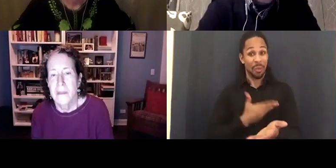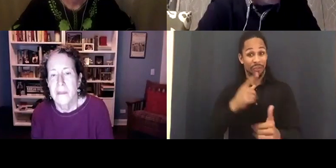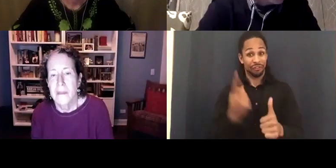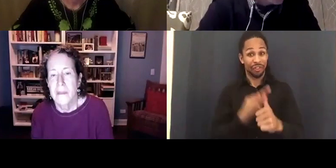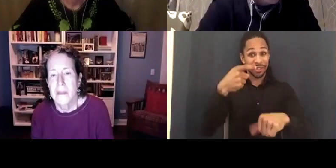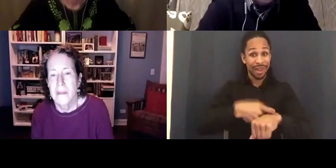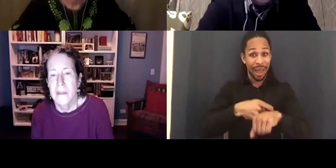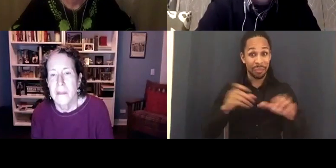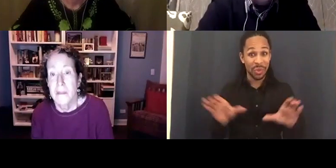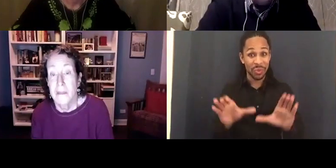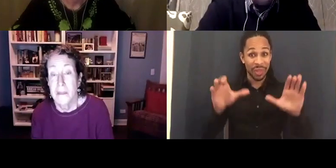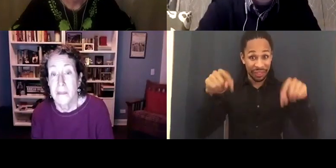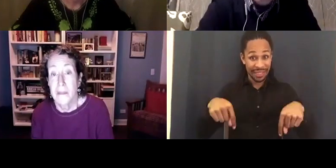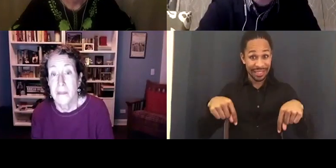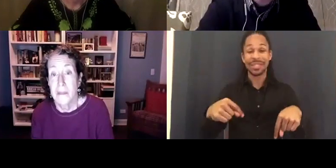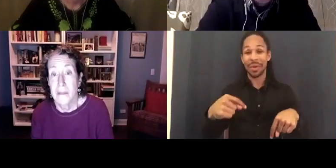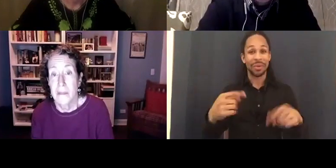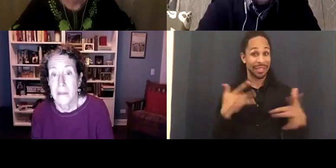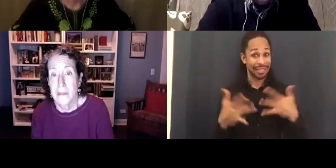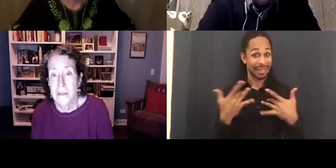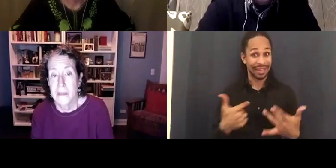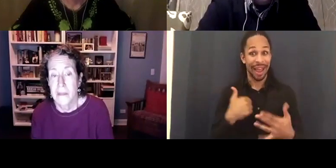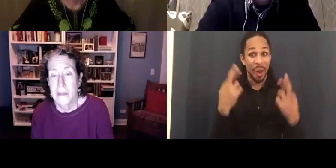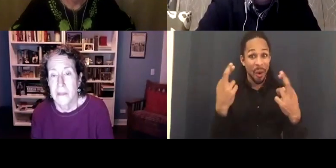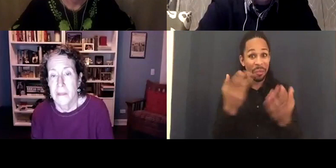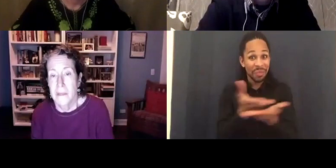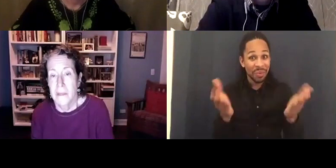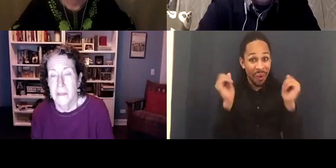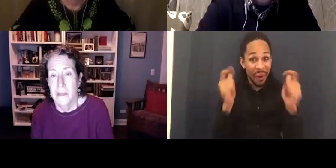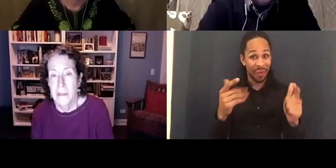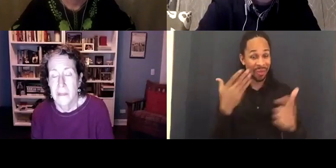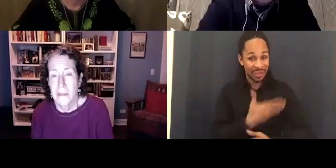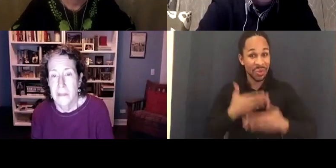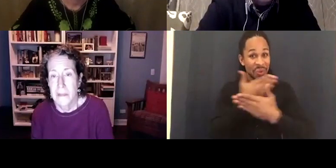I hope you all enjoyed the film. Had time to grab a glass of wine